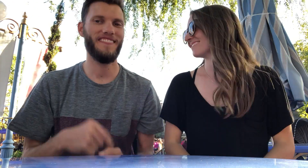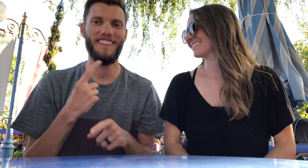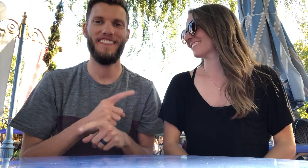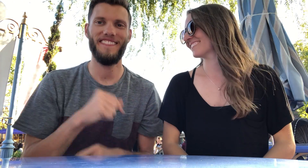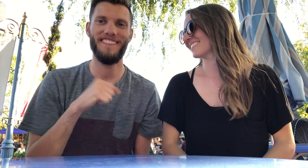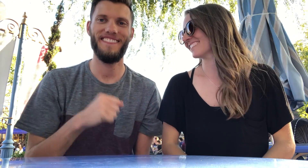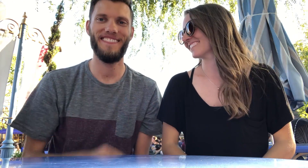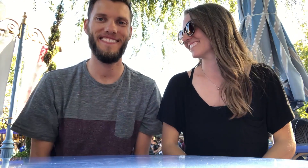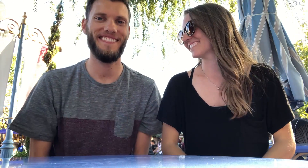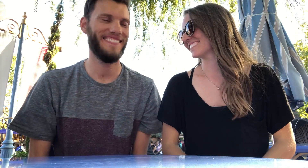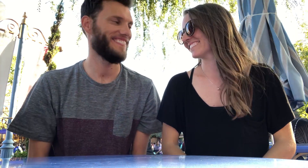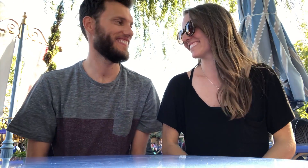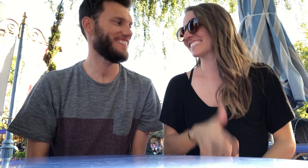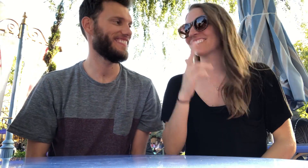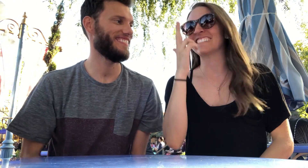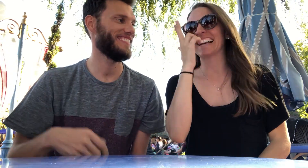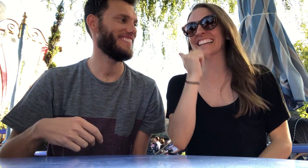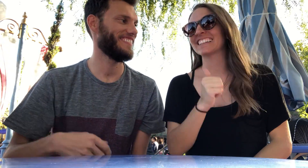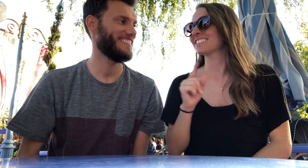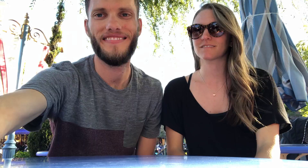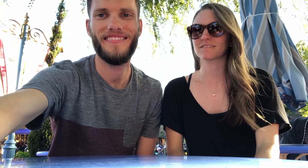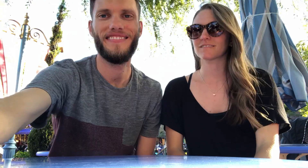Yup!